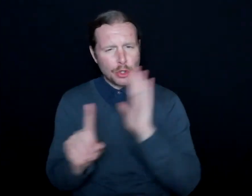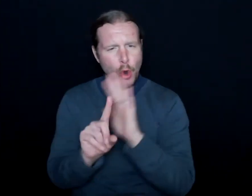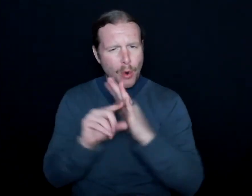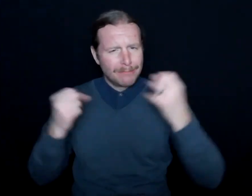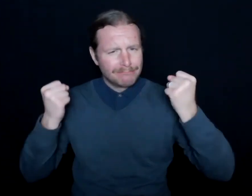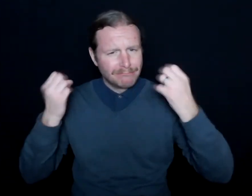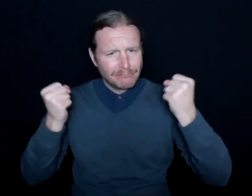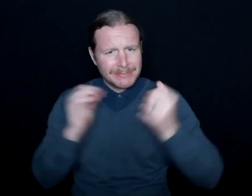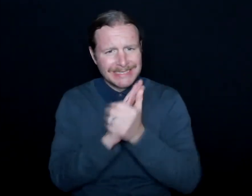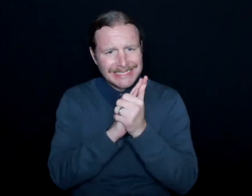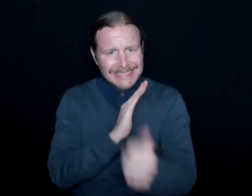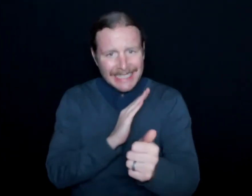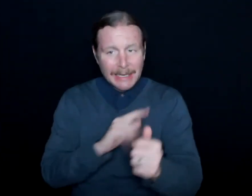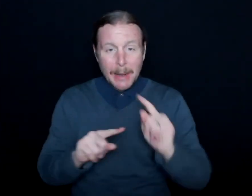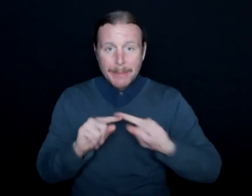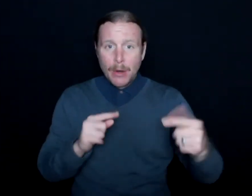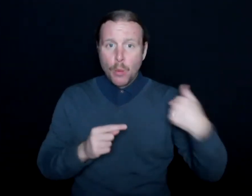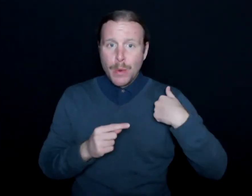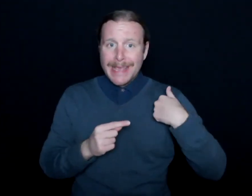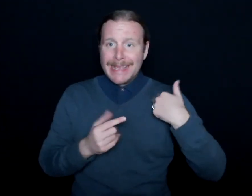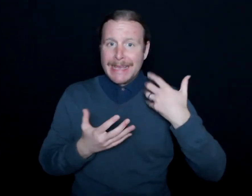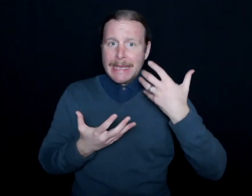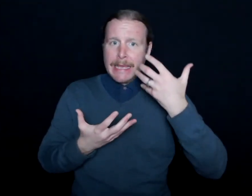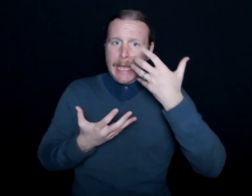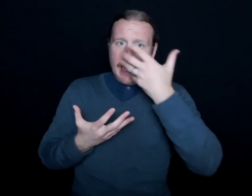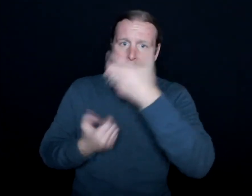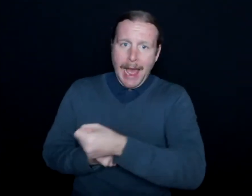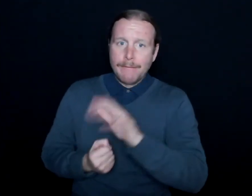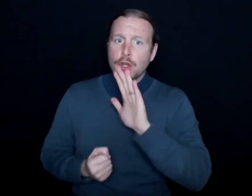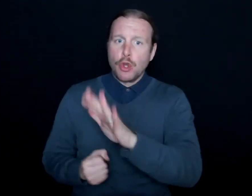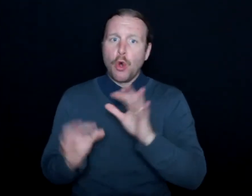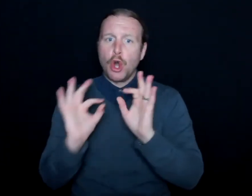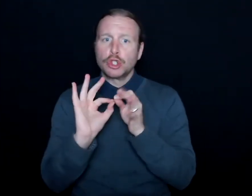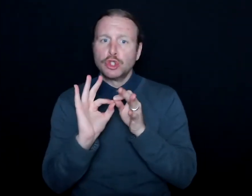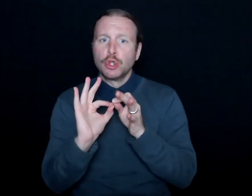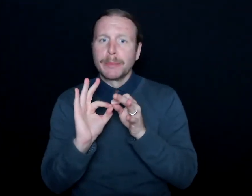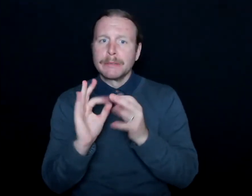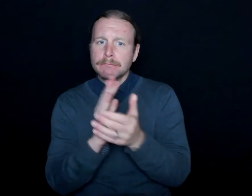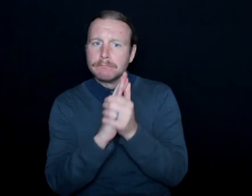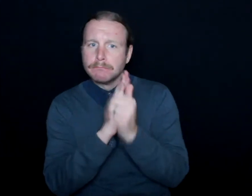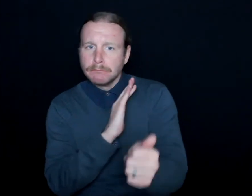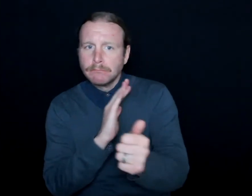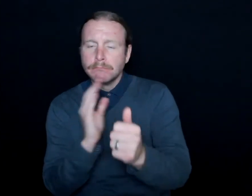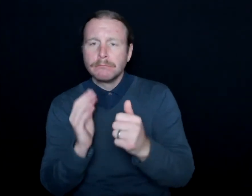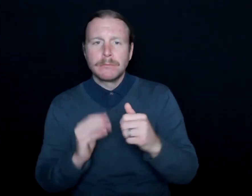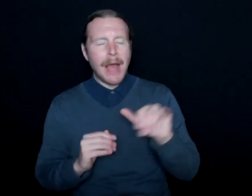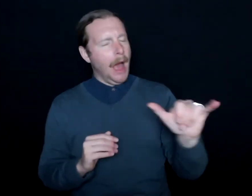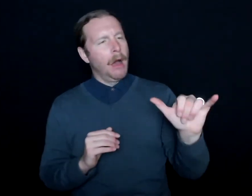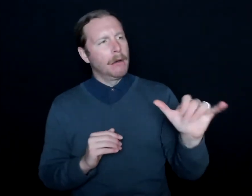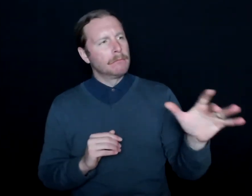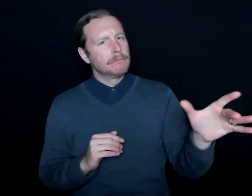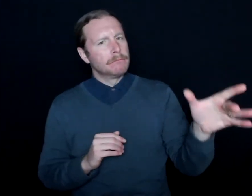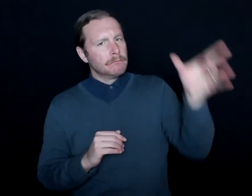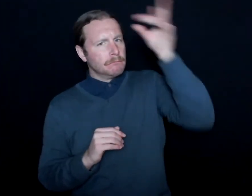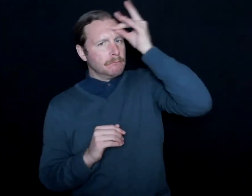but we're confident that you're interpreting it effectively. And that always stuck with me-- is because it's true.